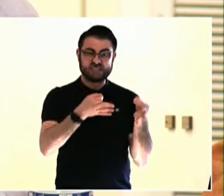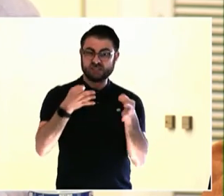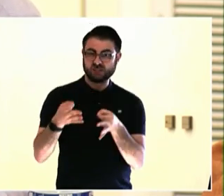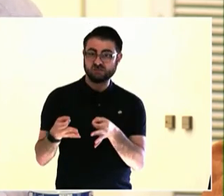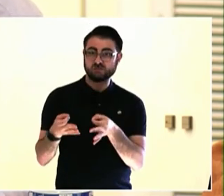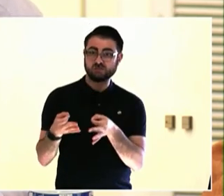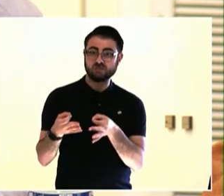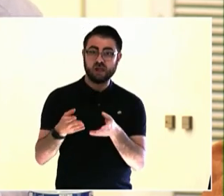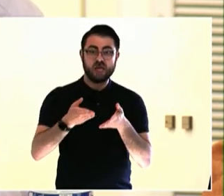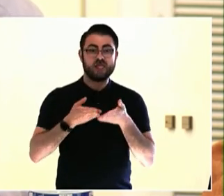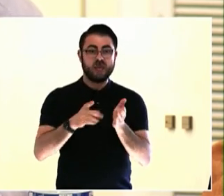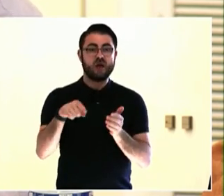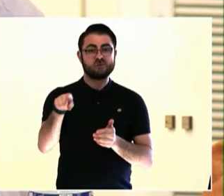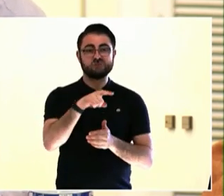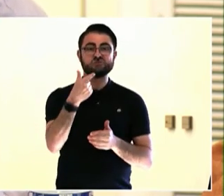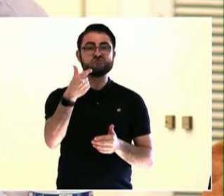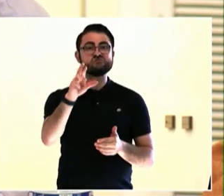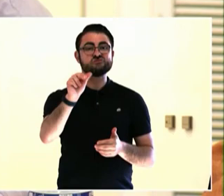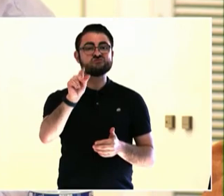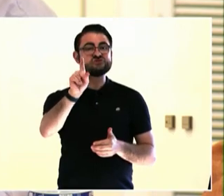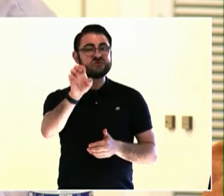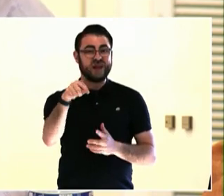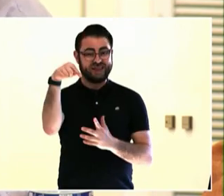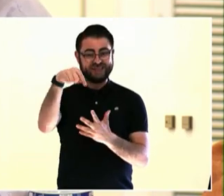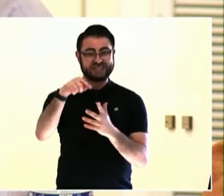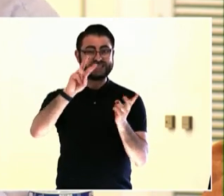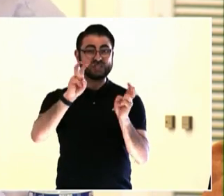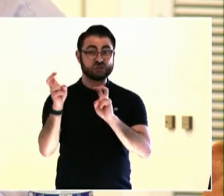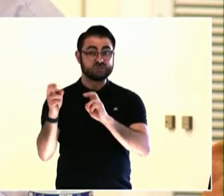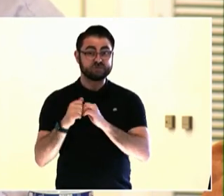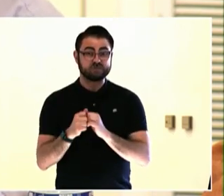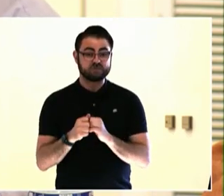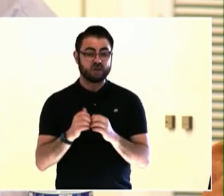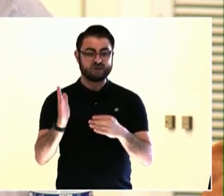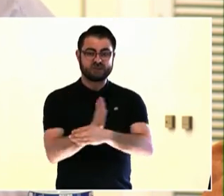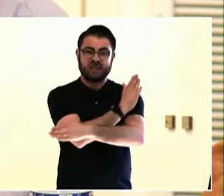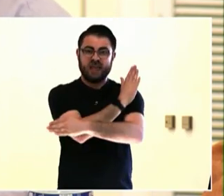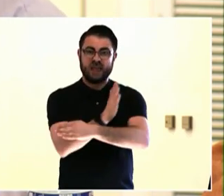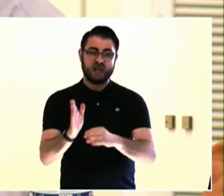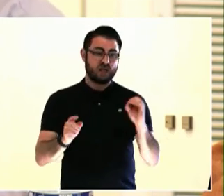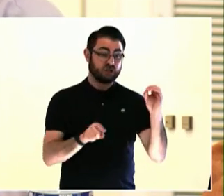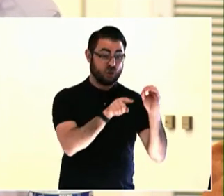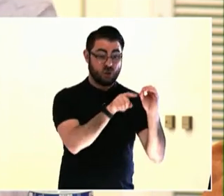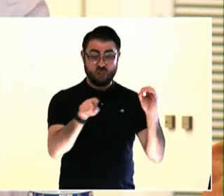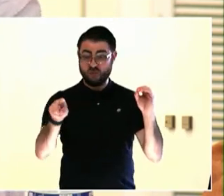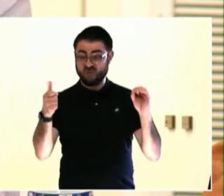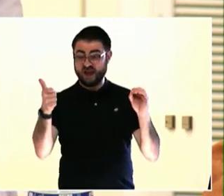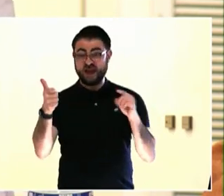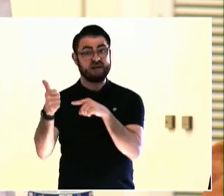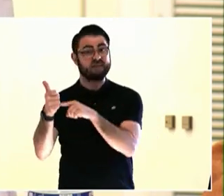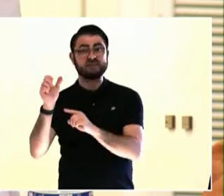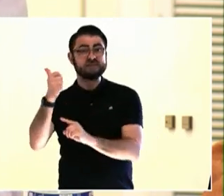grade level. It's so important. But if anyone wants to have a conversation about